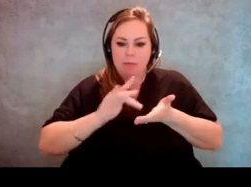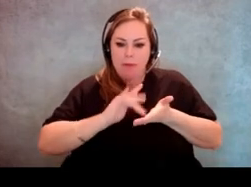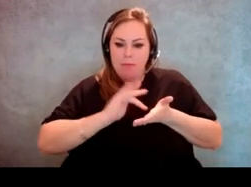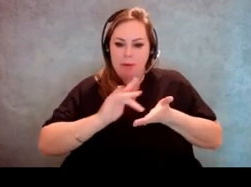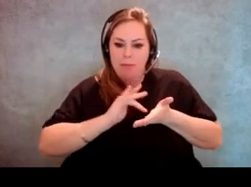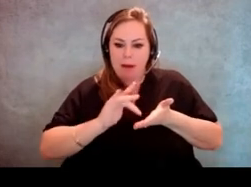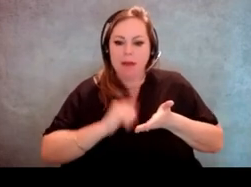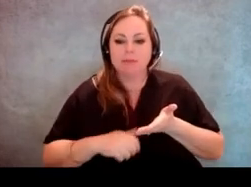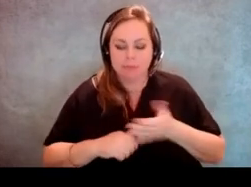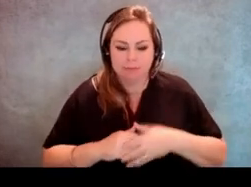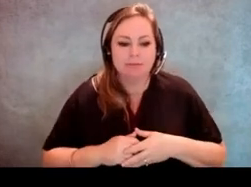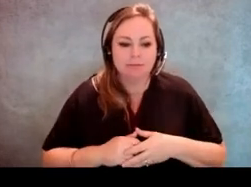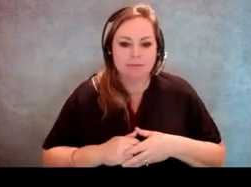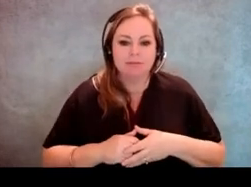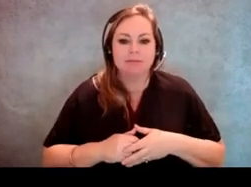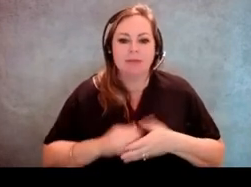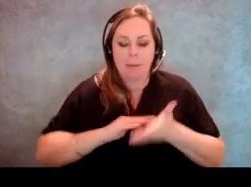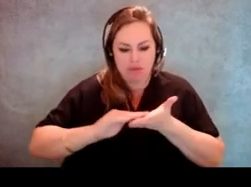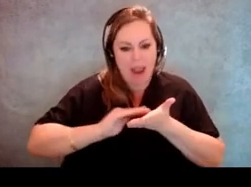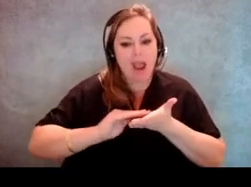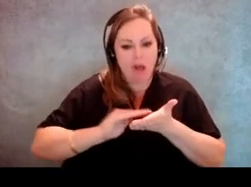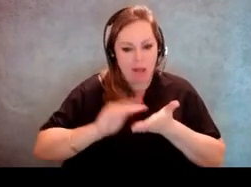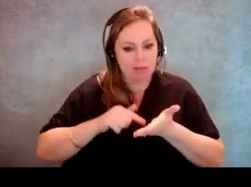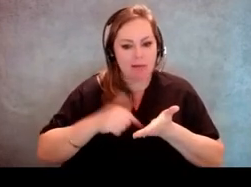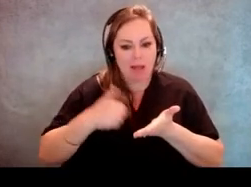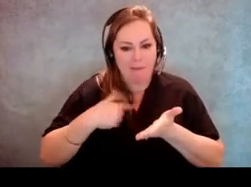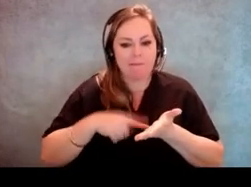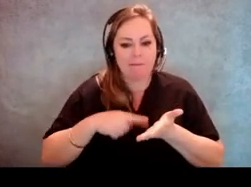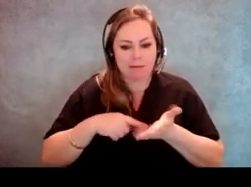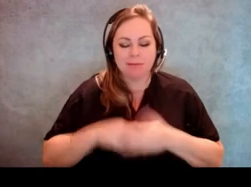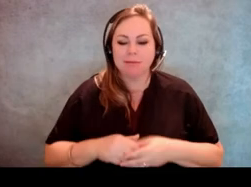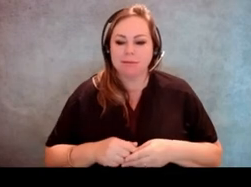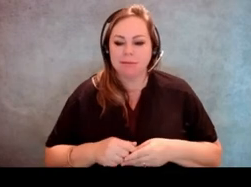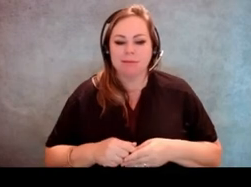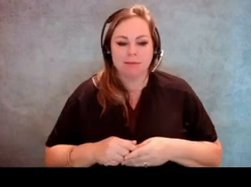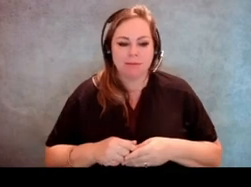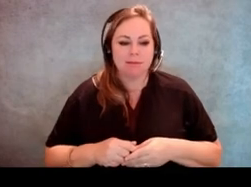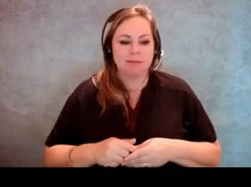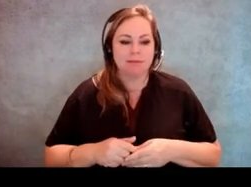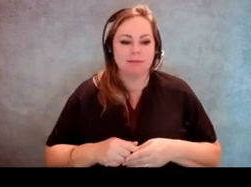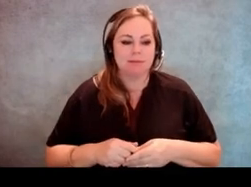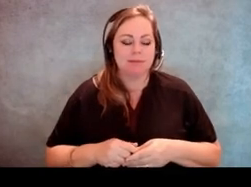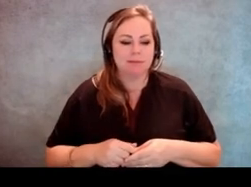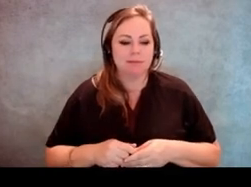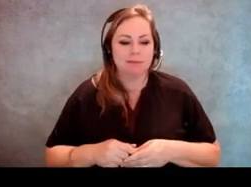There's buttons, there should be braille on that little extension so it's more accessible for voters.